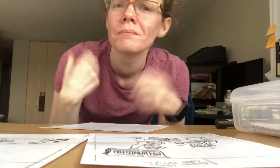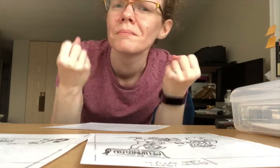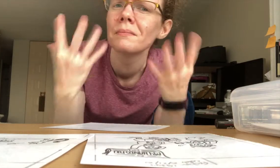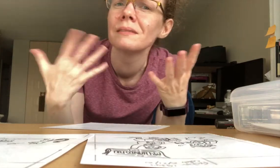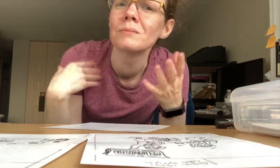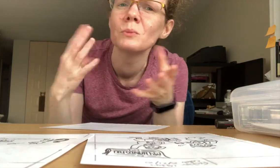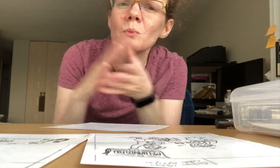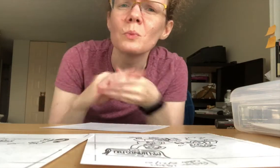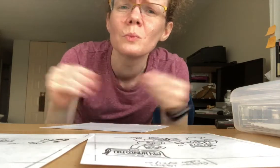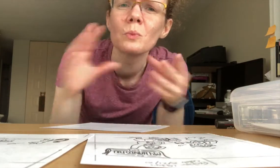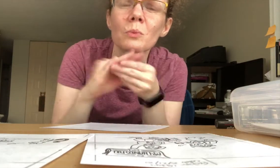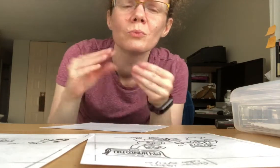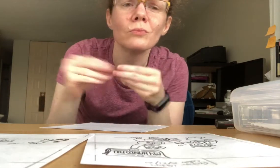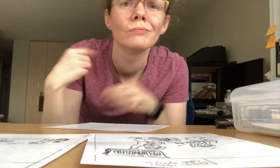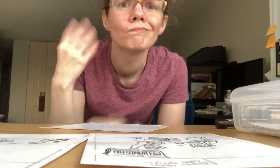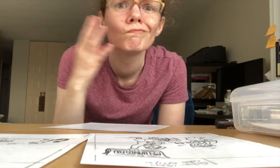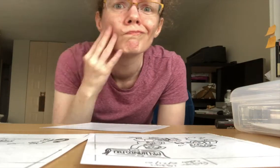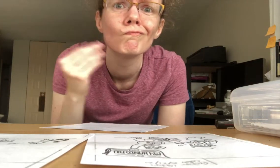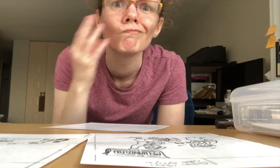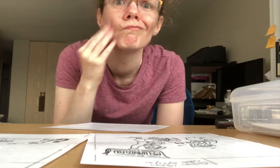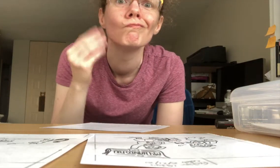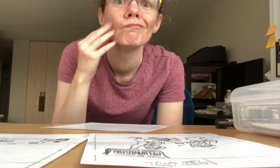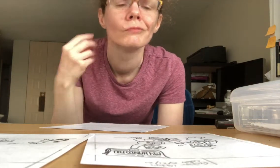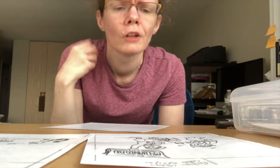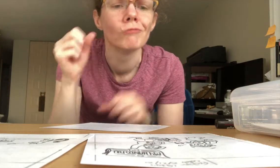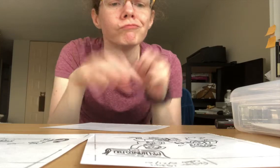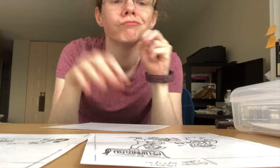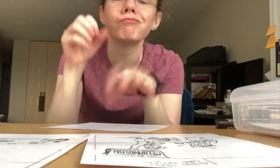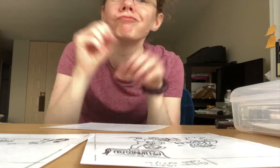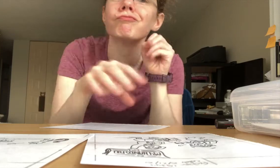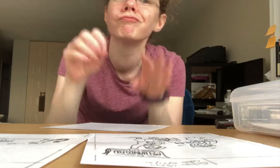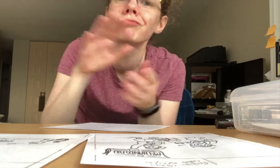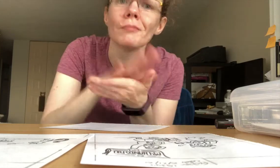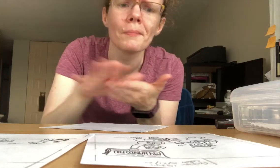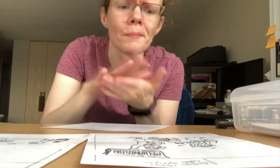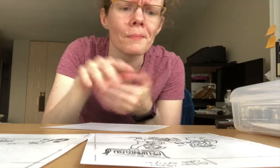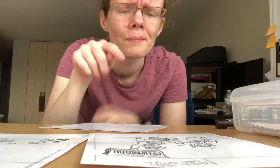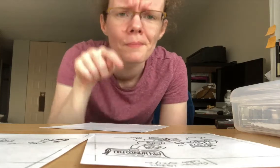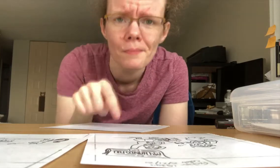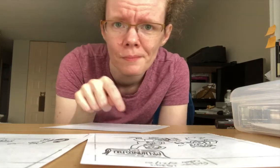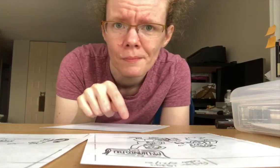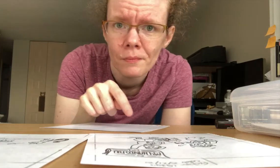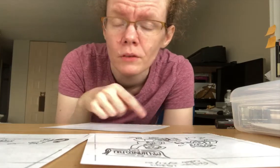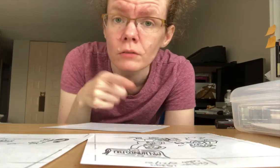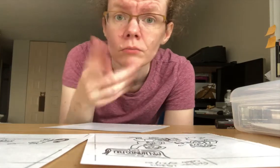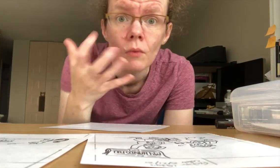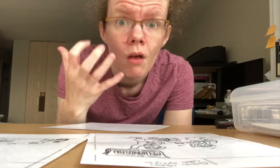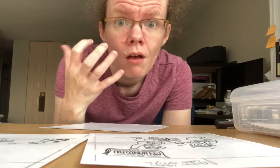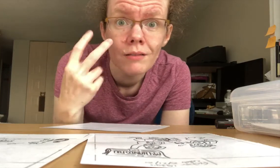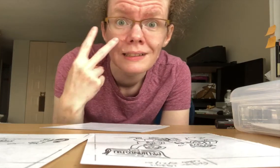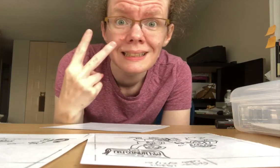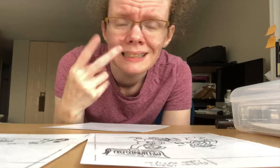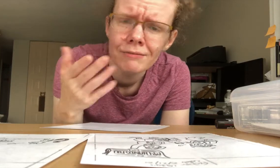The stories of my life are inked on these papers. Do you want to read them?